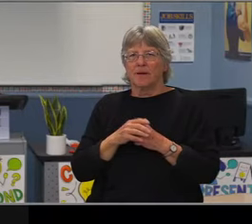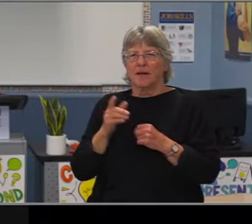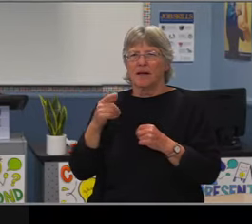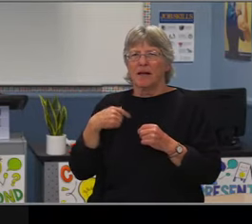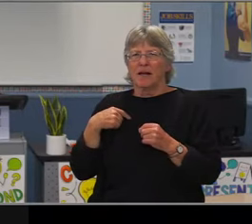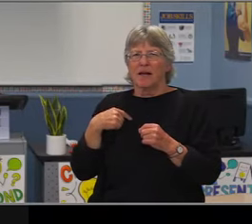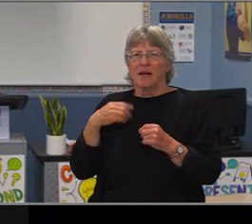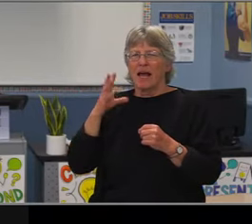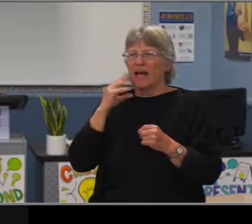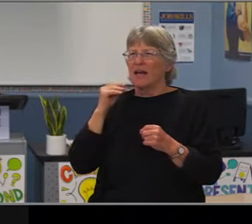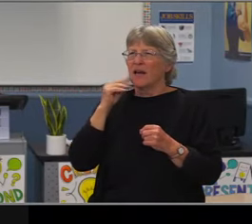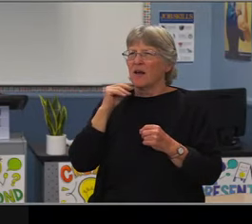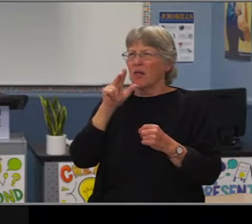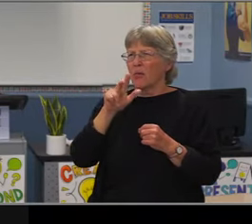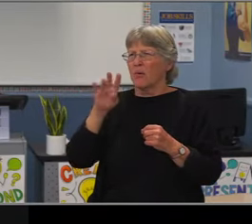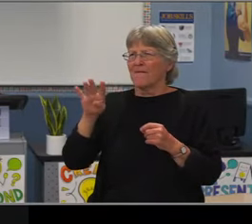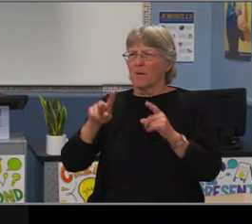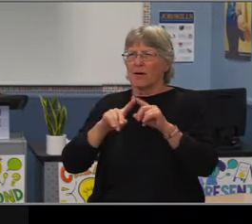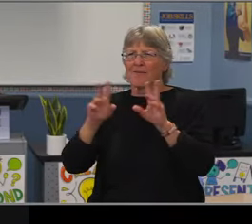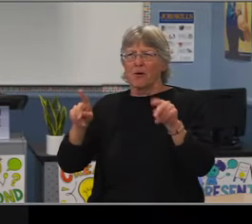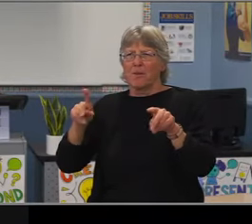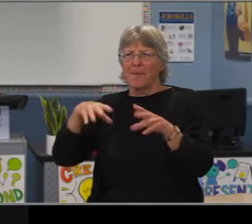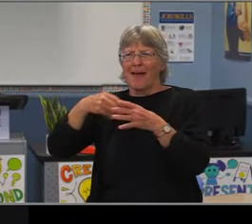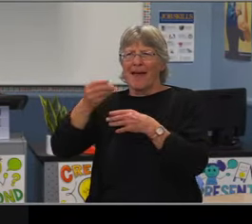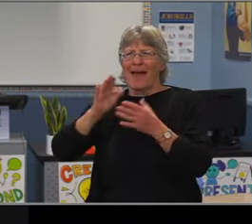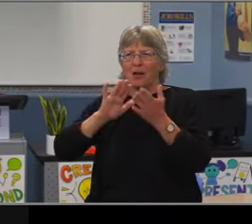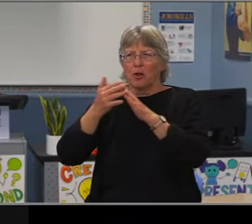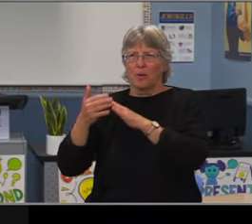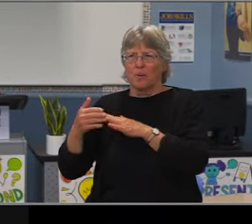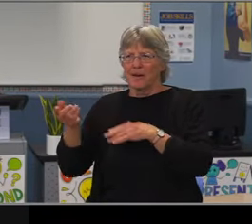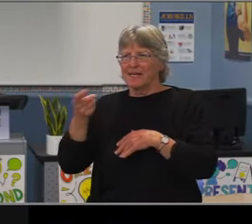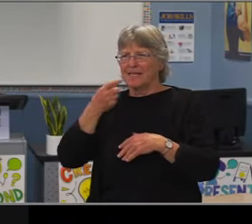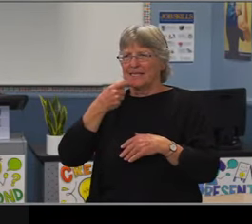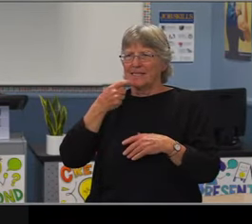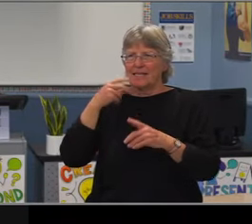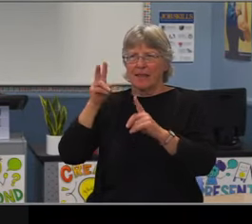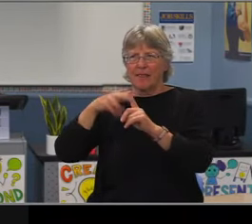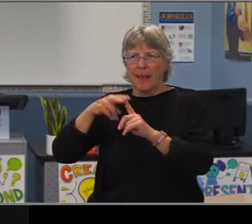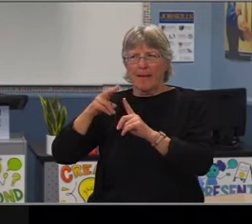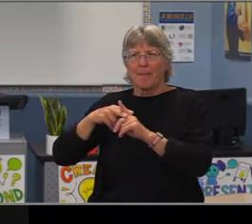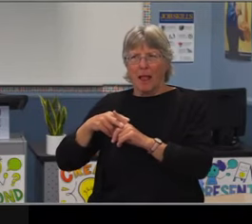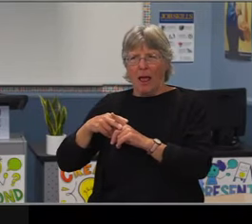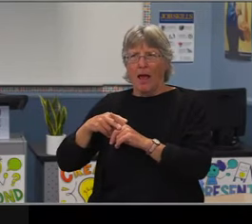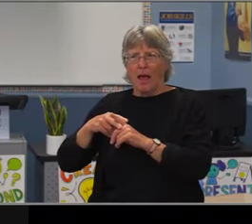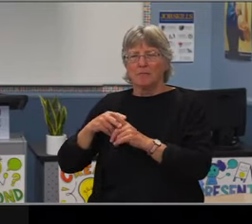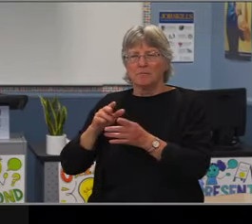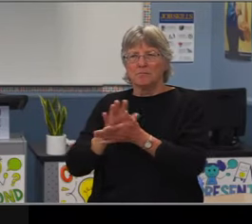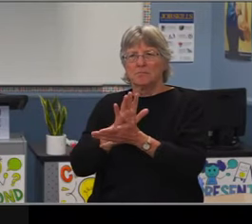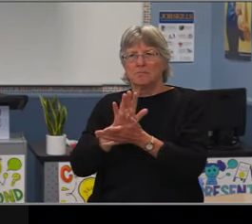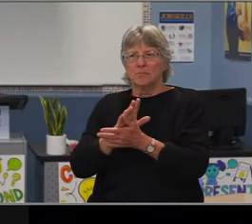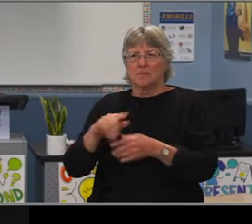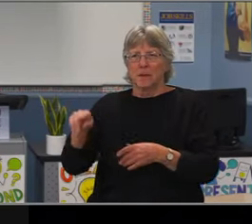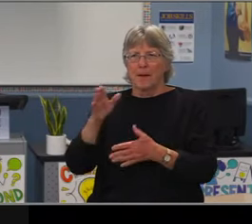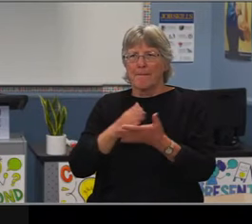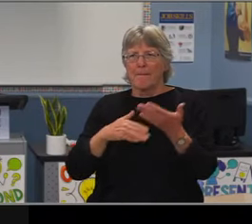Please feel free to write to me Len Jessup, or to my executive assistant with your decision,